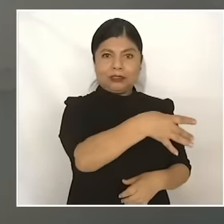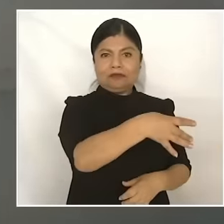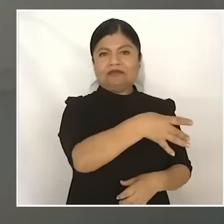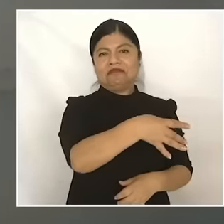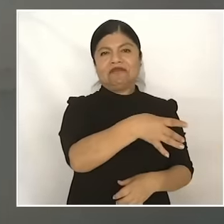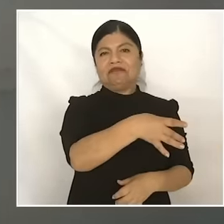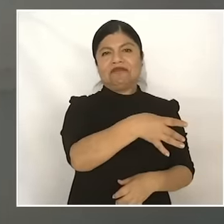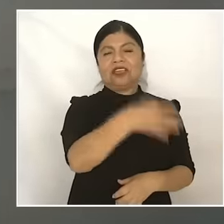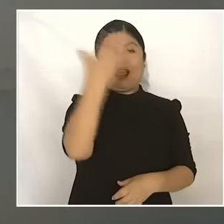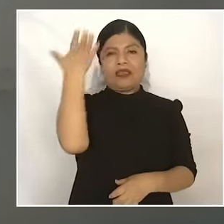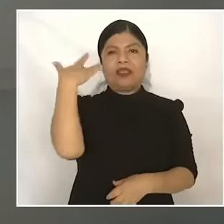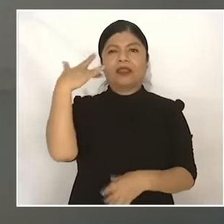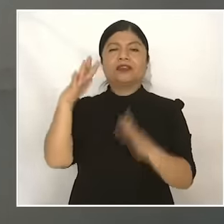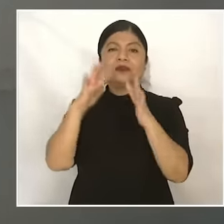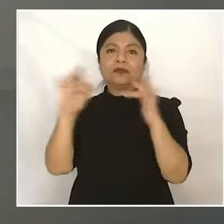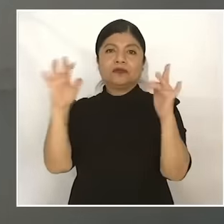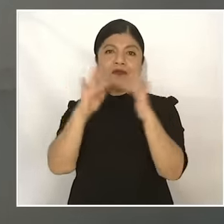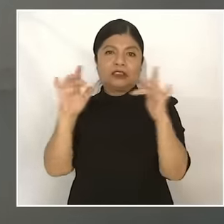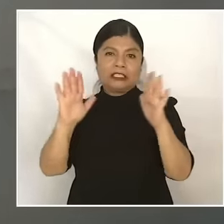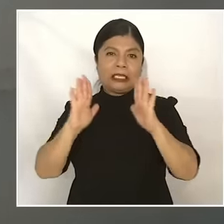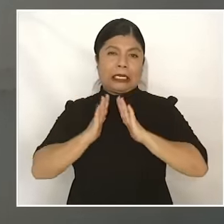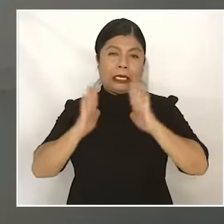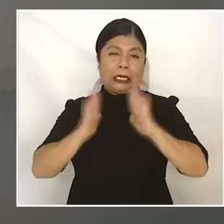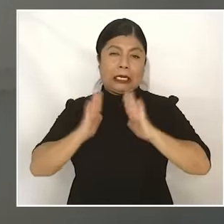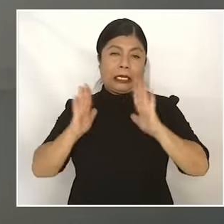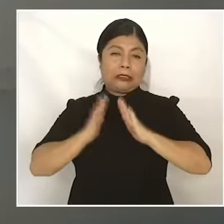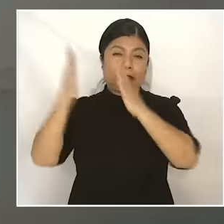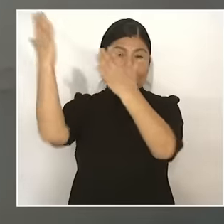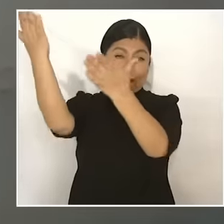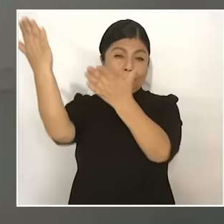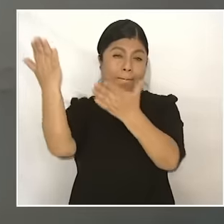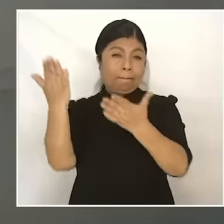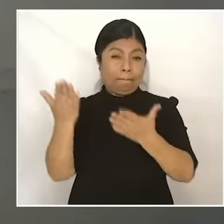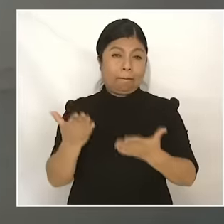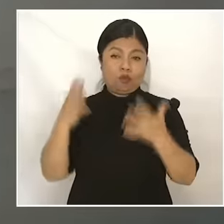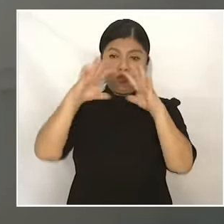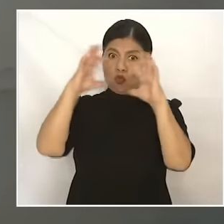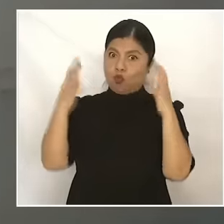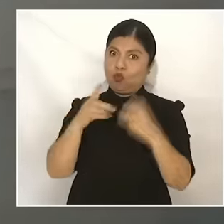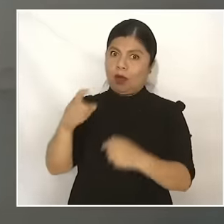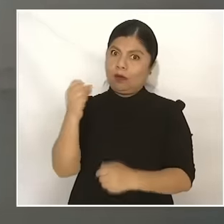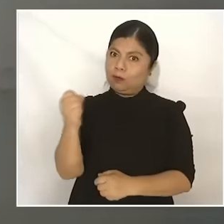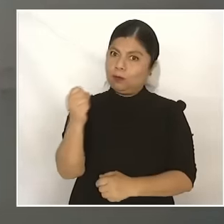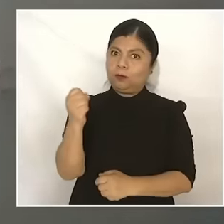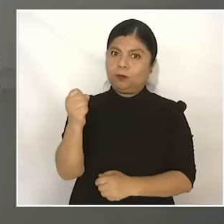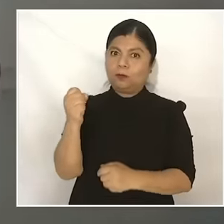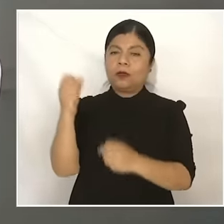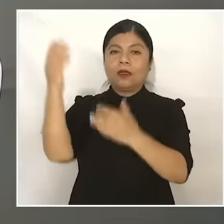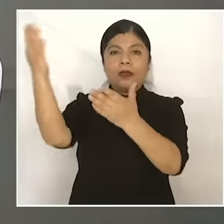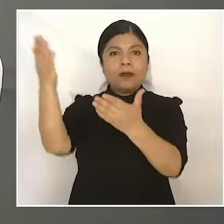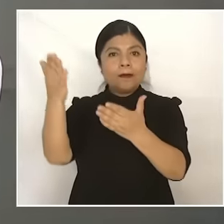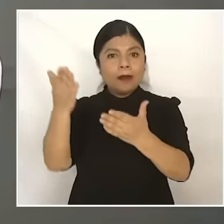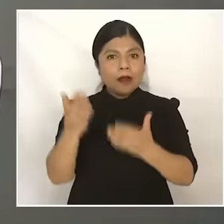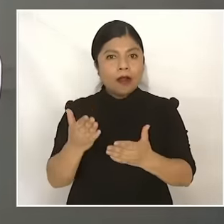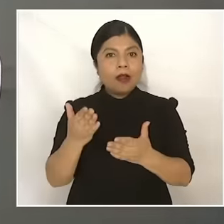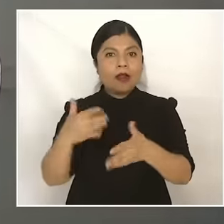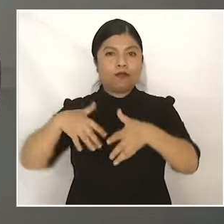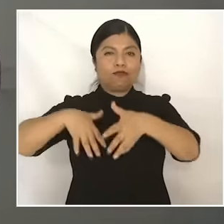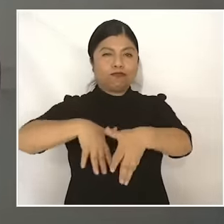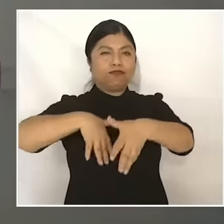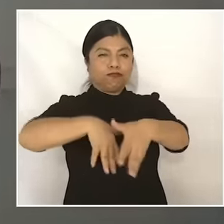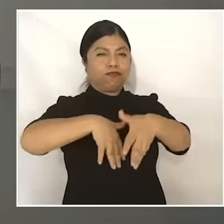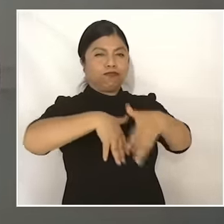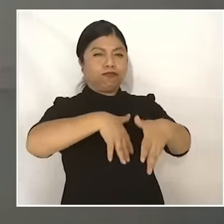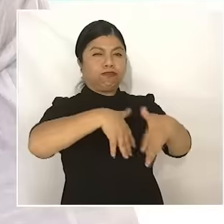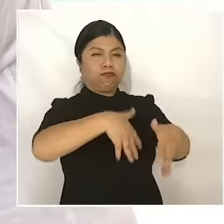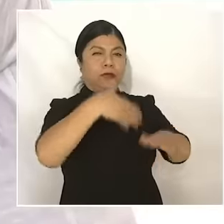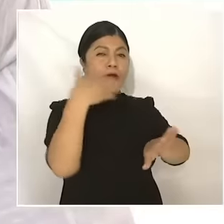at that time the most powerful army in the world 30,000 French soldiers and The people